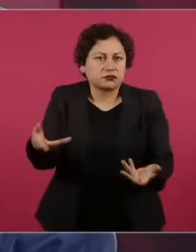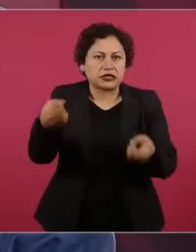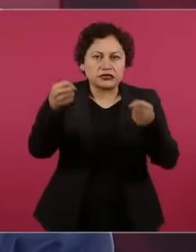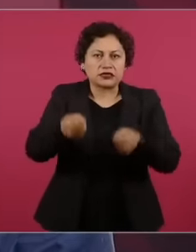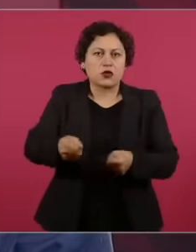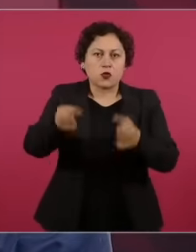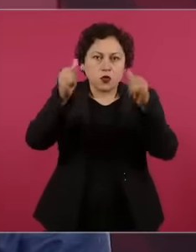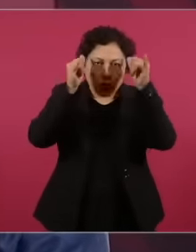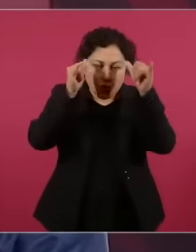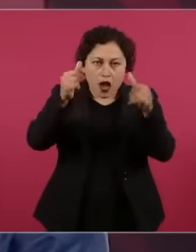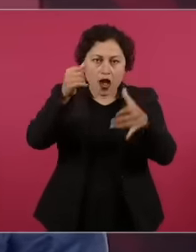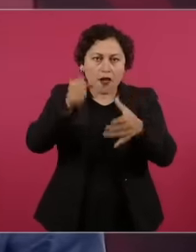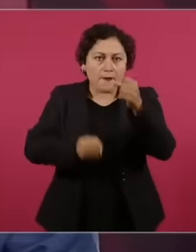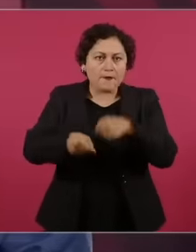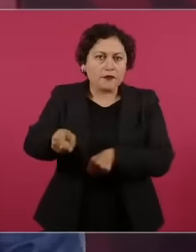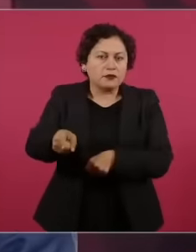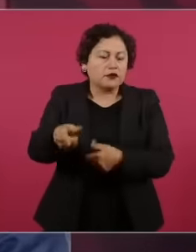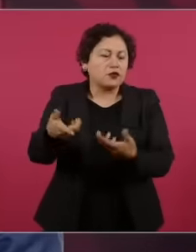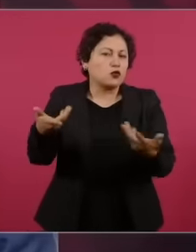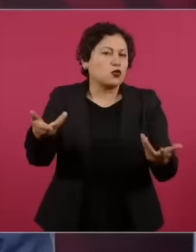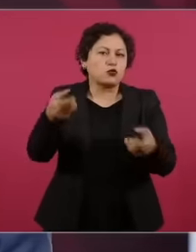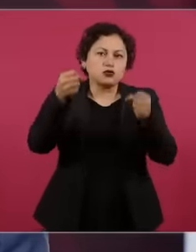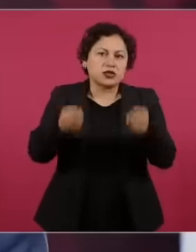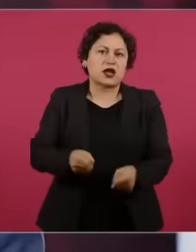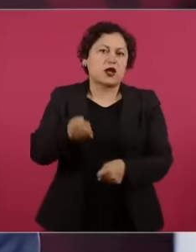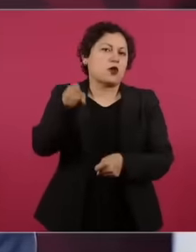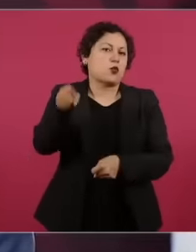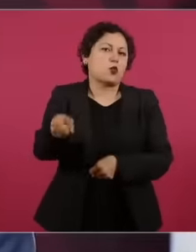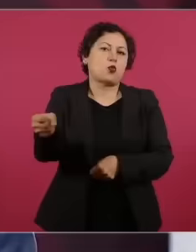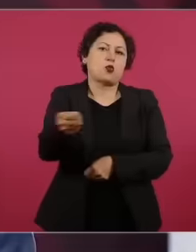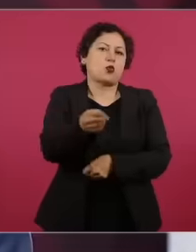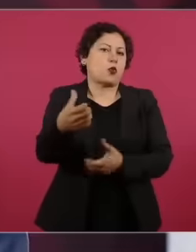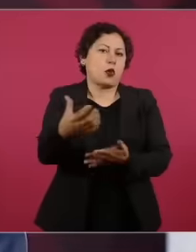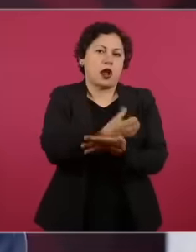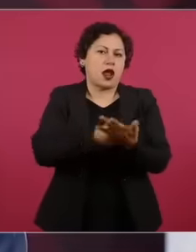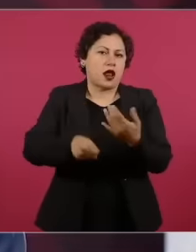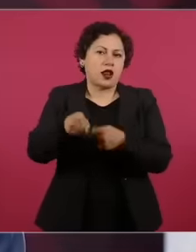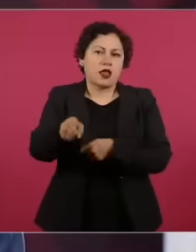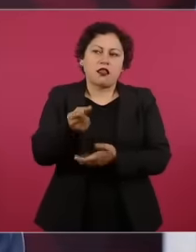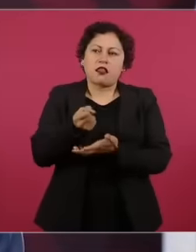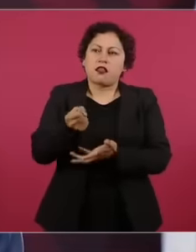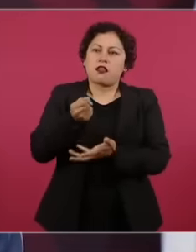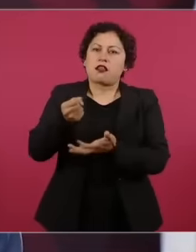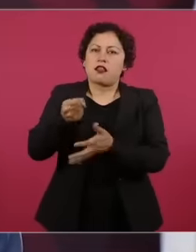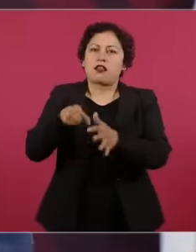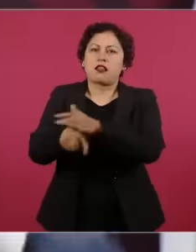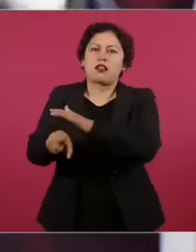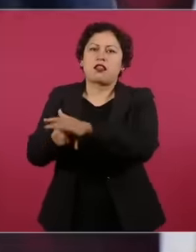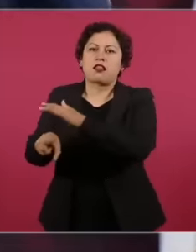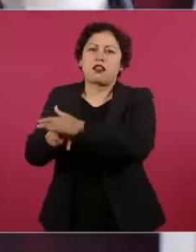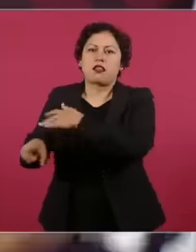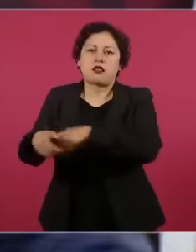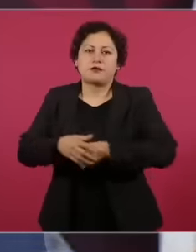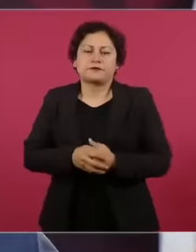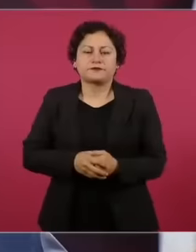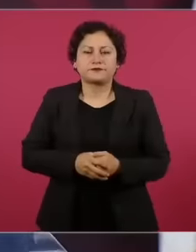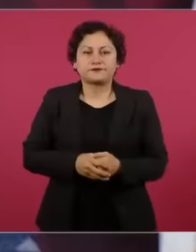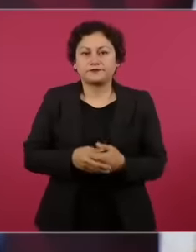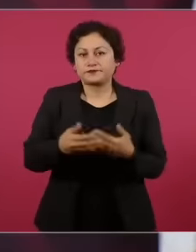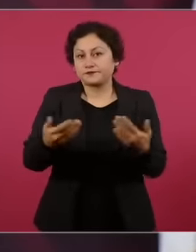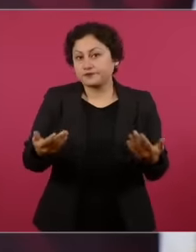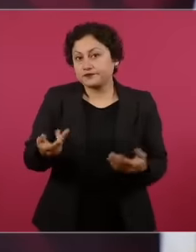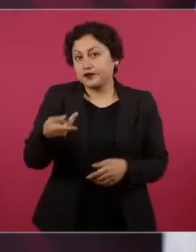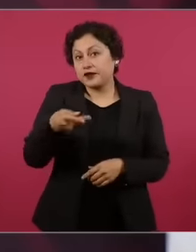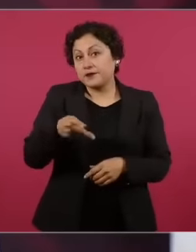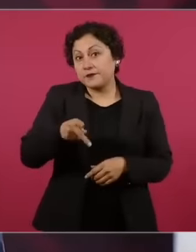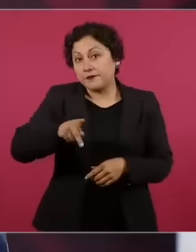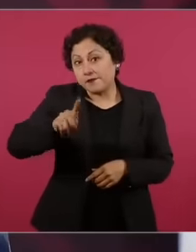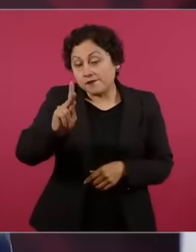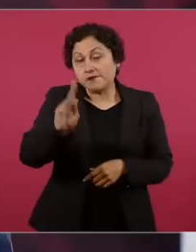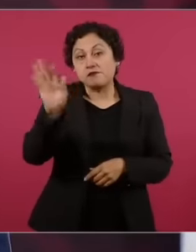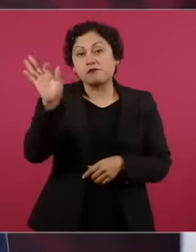but if you go to the rest of the country, there are the sheets, they are going to show you